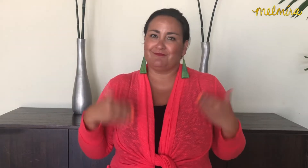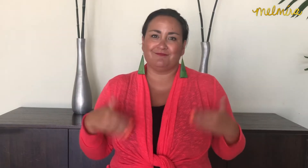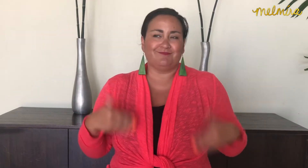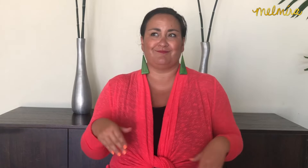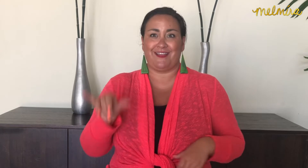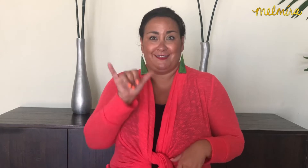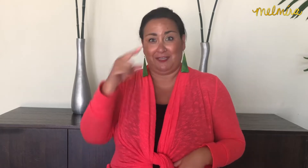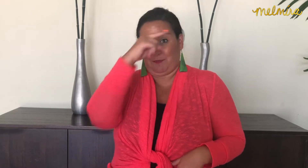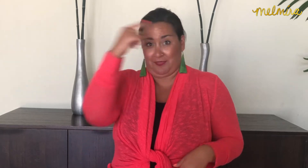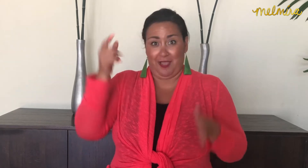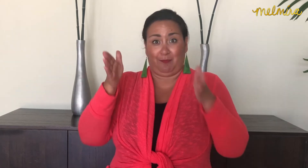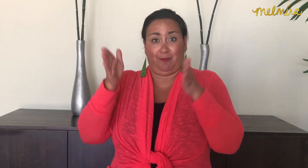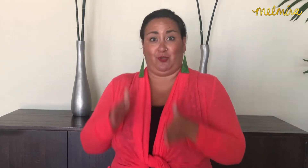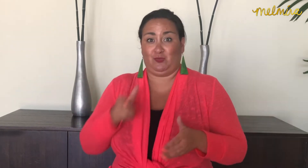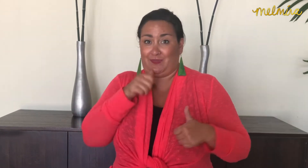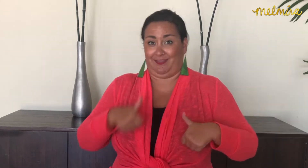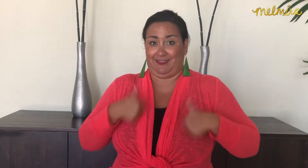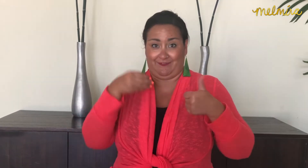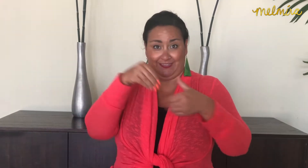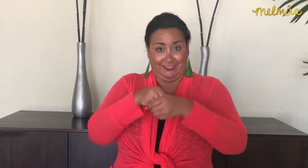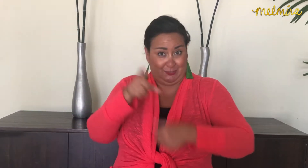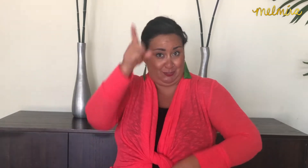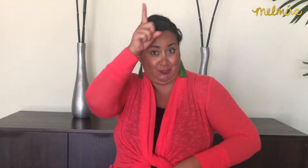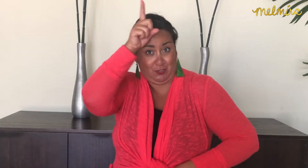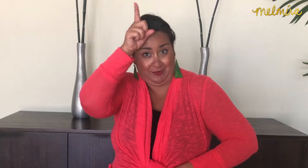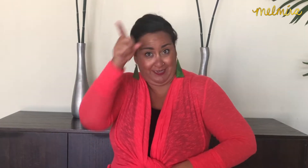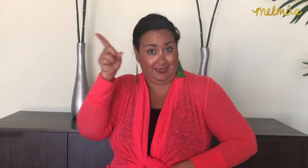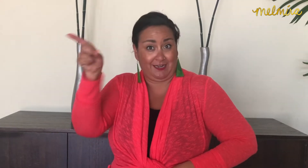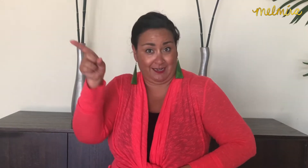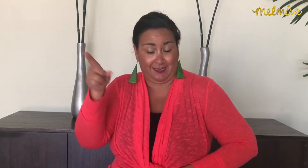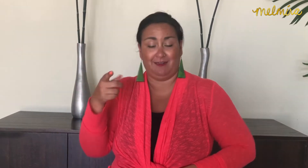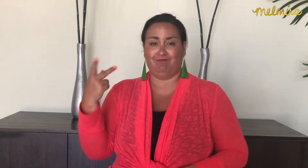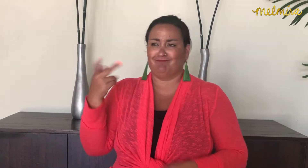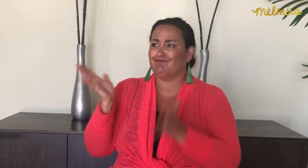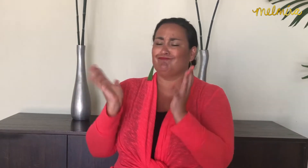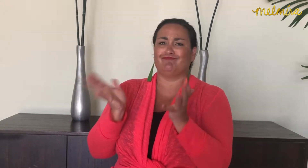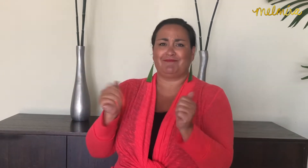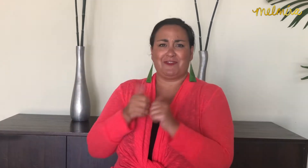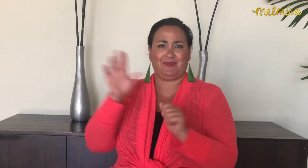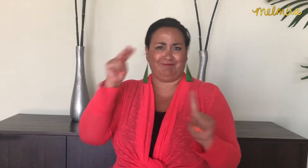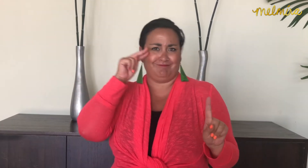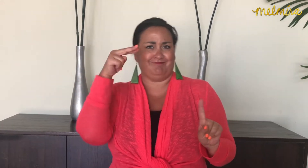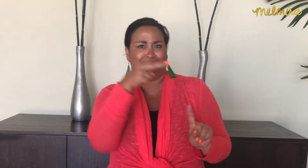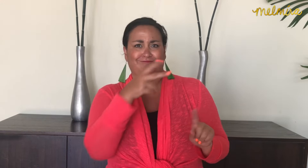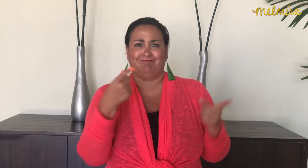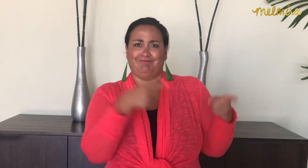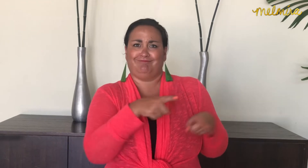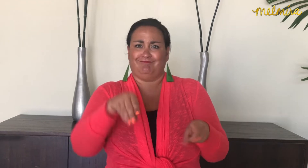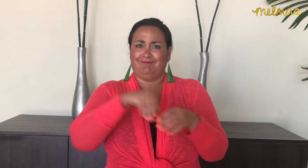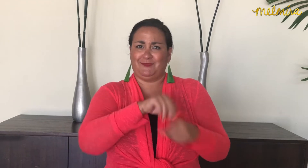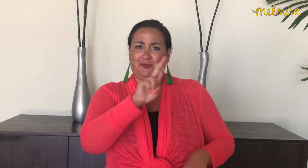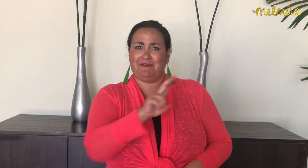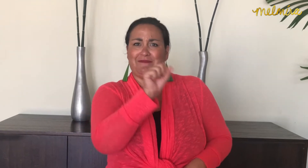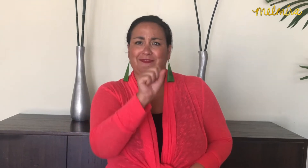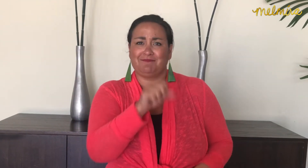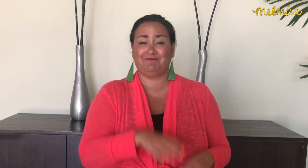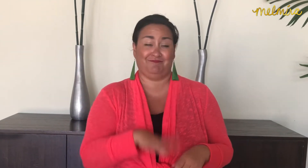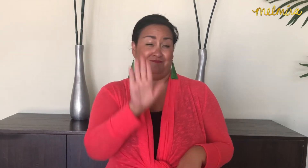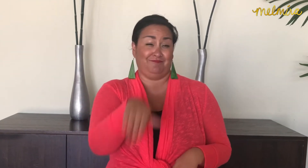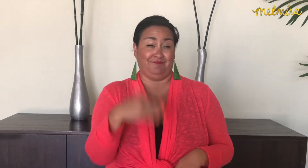Wow, as a black person living in Germany, we talked about his perspective on what's happening in the United States.